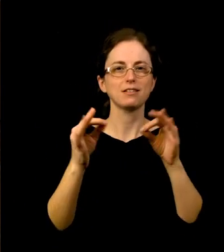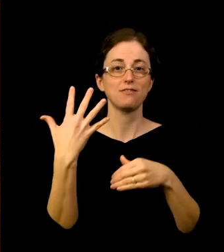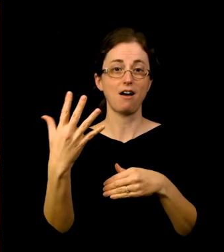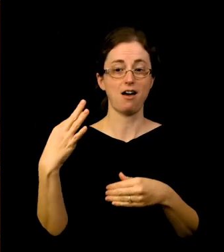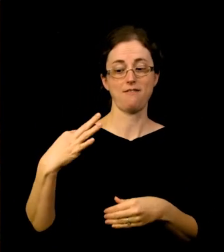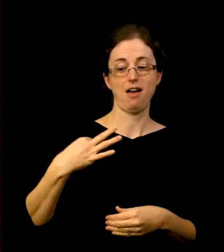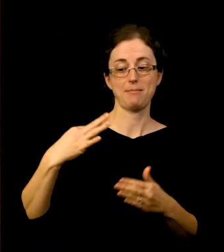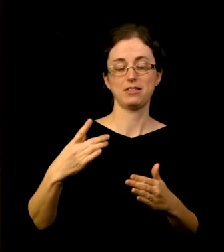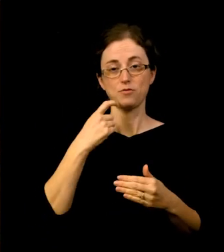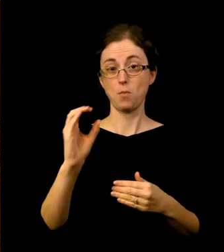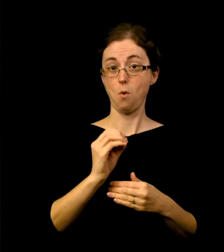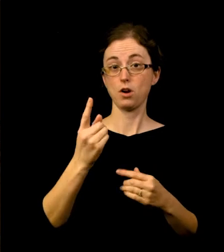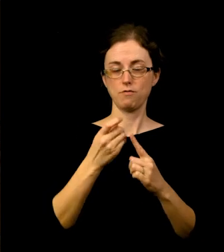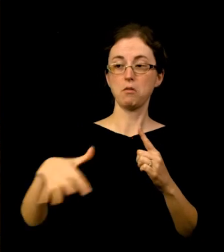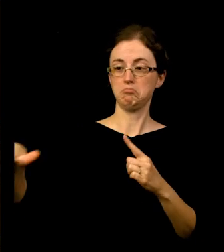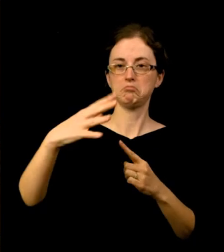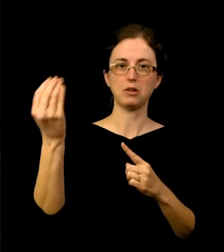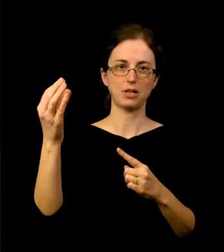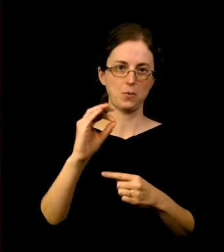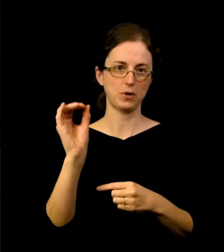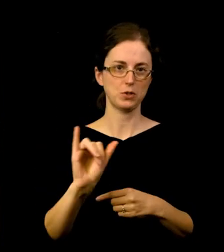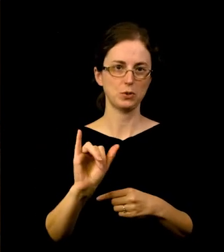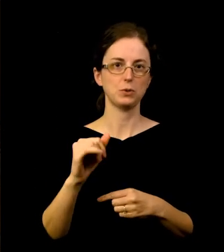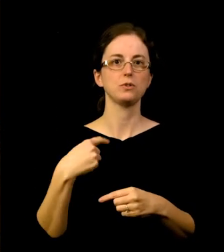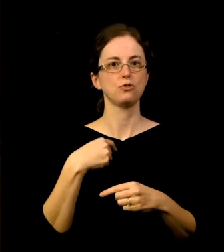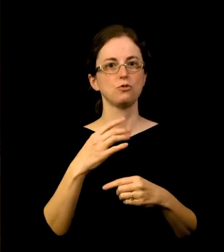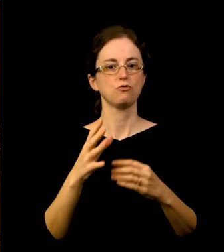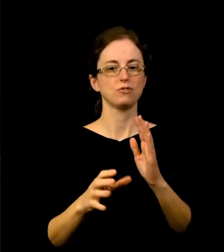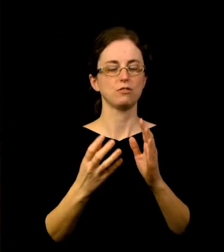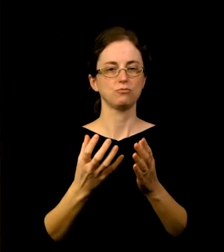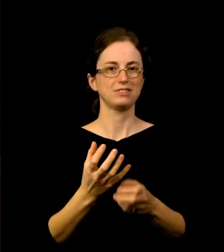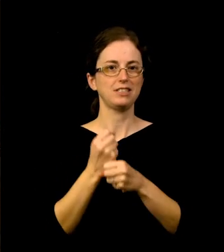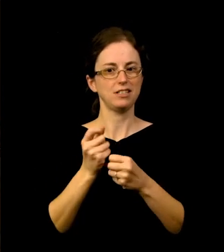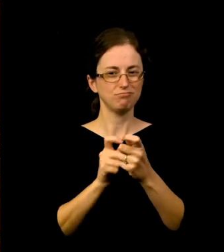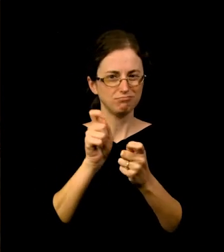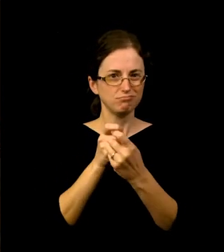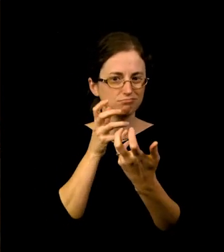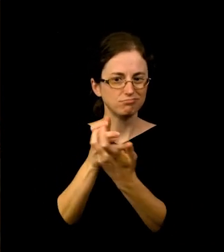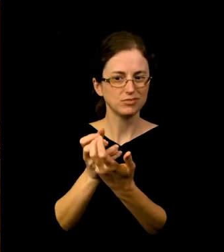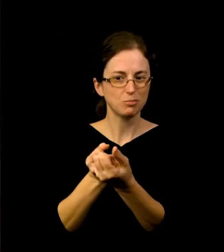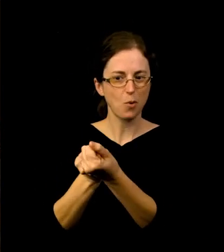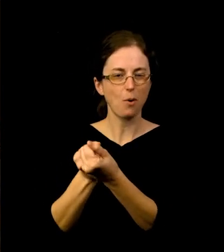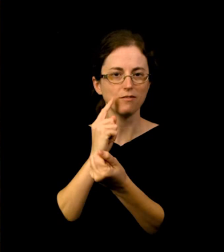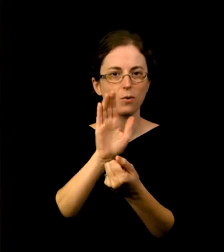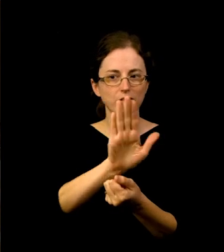bespoke support on creative, business and personal sustainability. Mentors from Nike, Wieden & Kennedy,